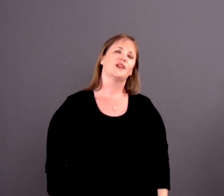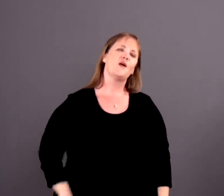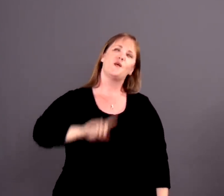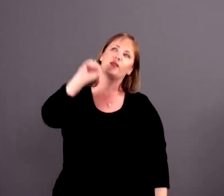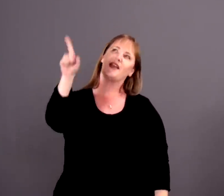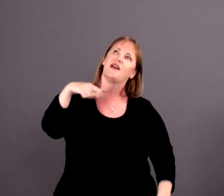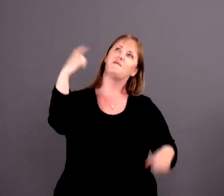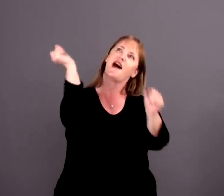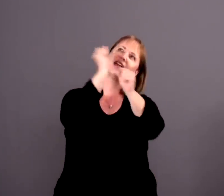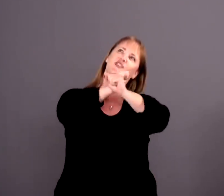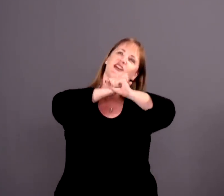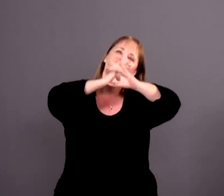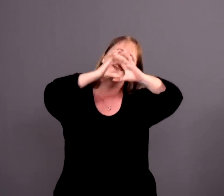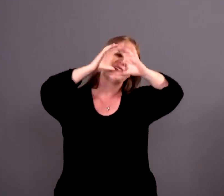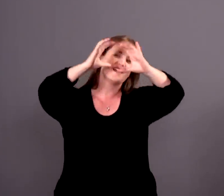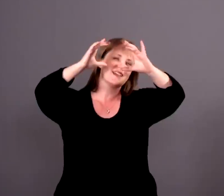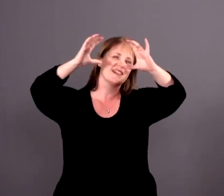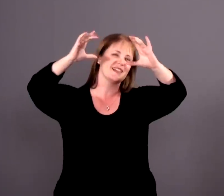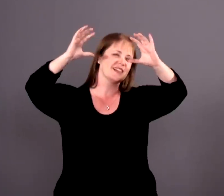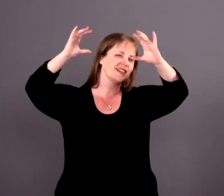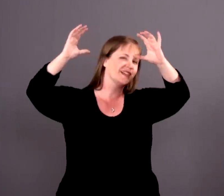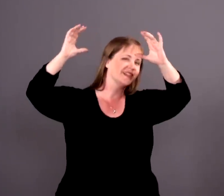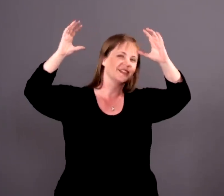I can only imagine